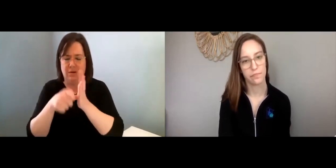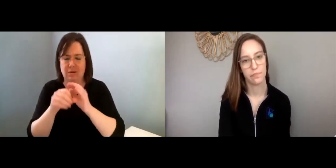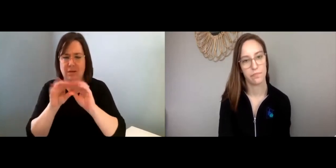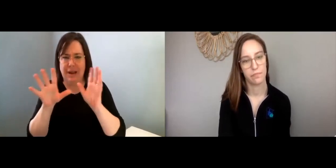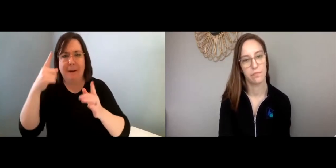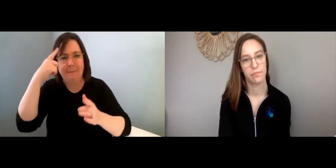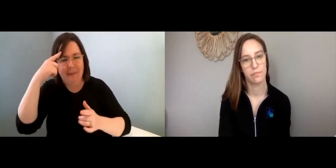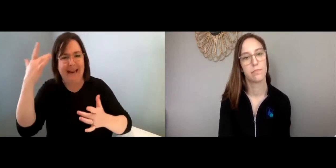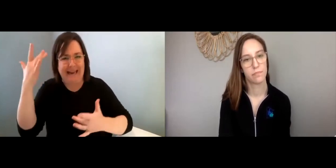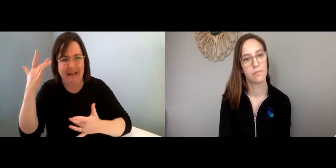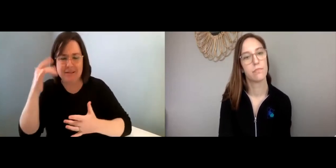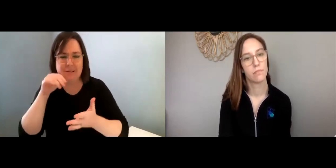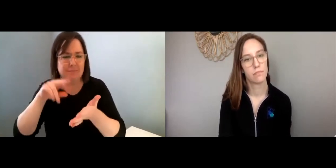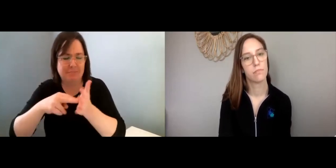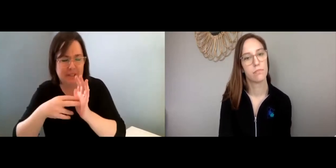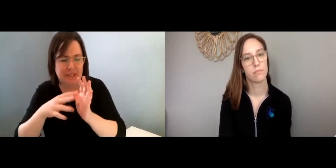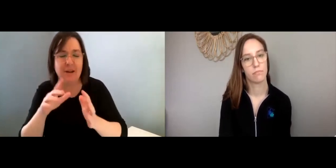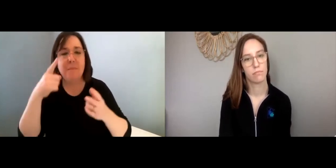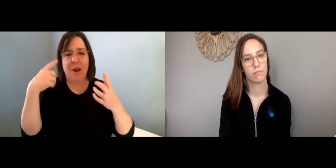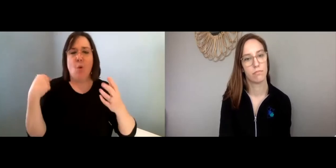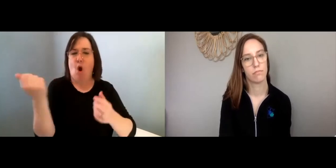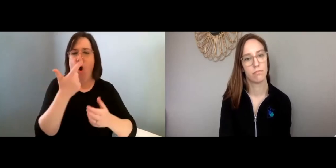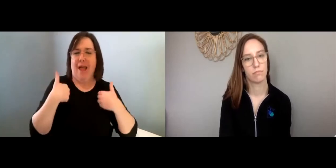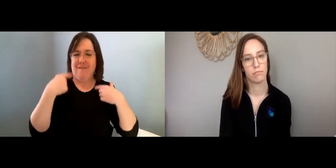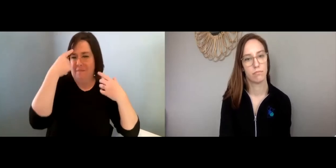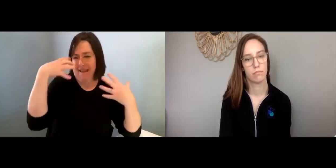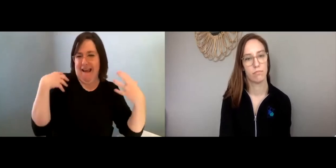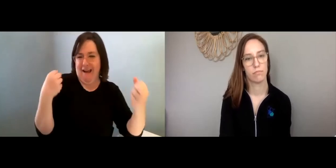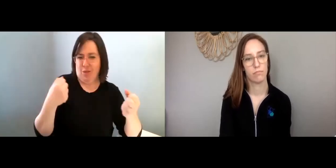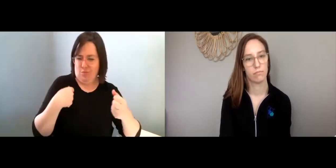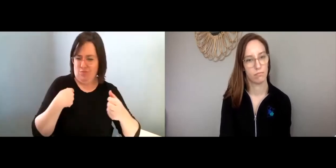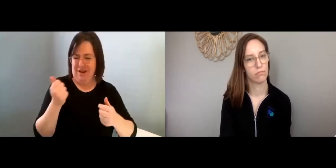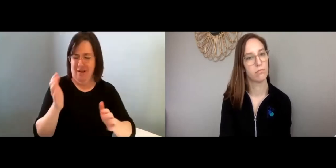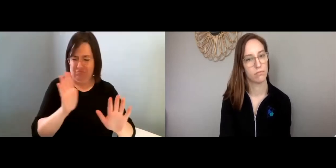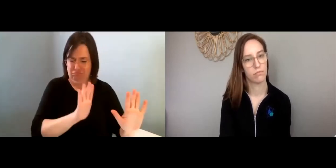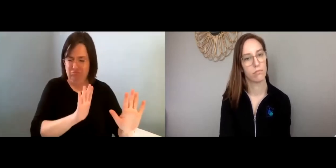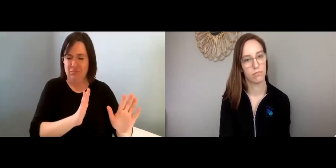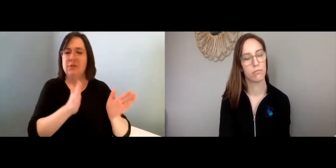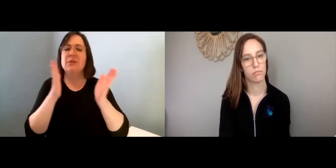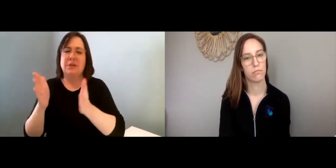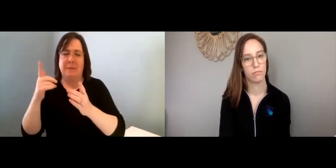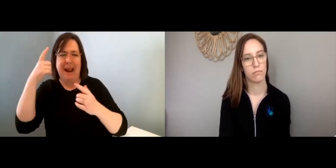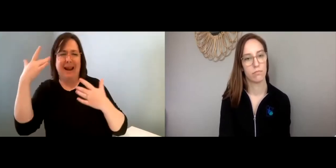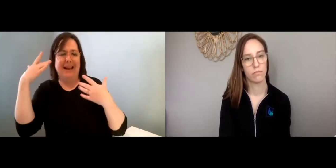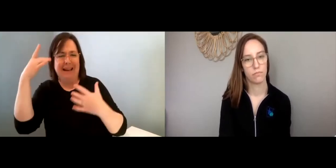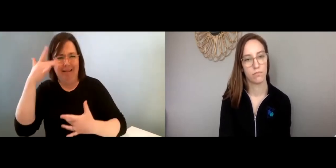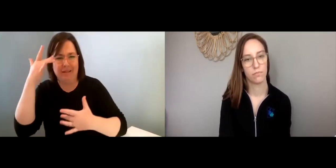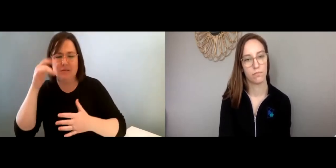I just, I guess I want to emphasize— well, we all have mental health, that’s a separate thing.